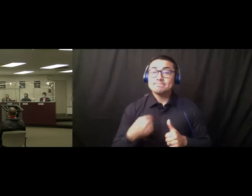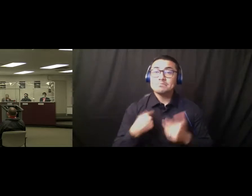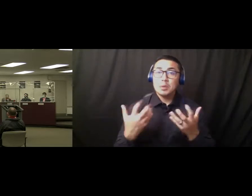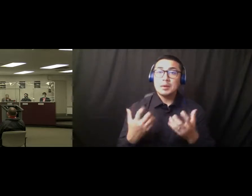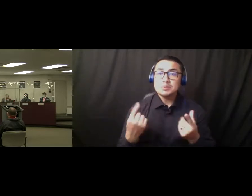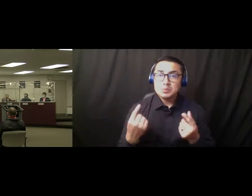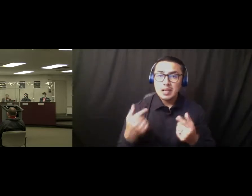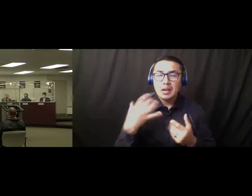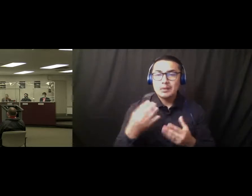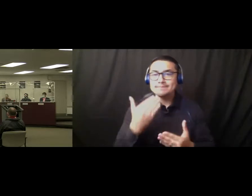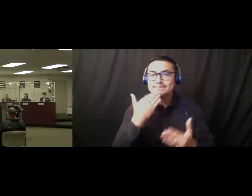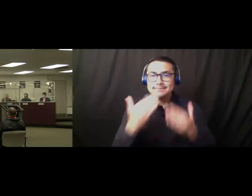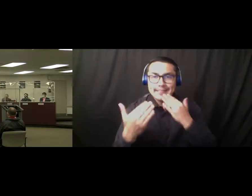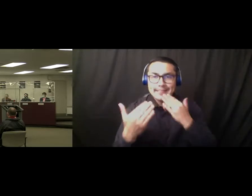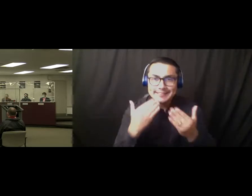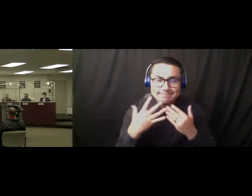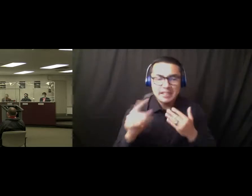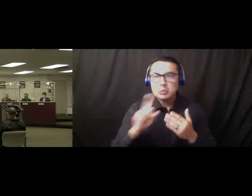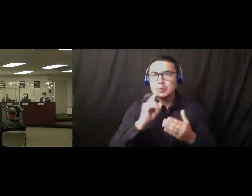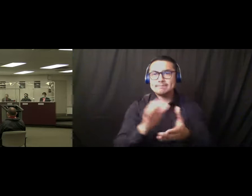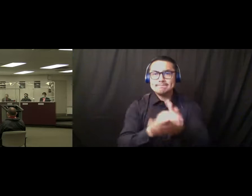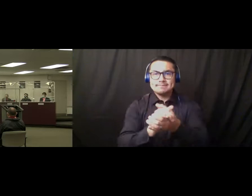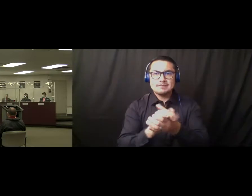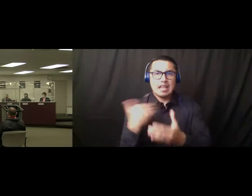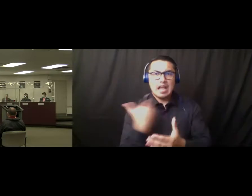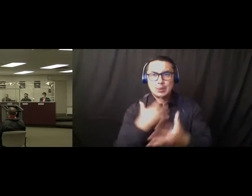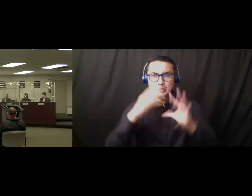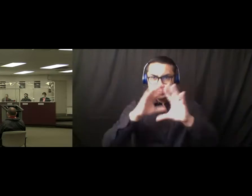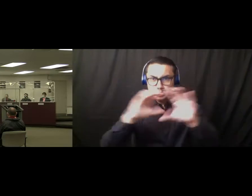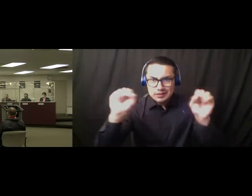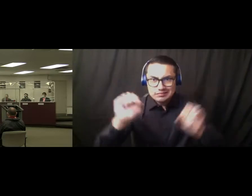and congratulate President Knudson and Dr. Maria Clinton